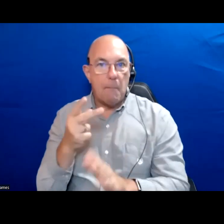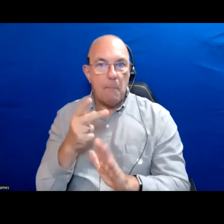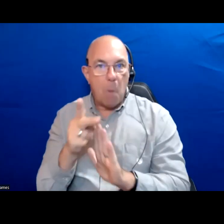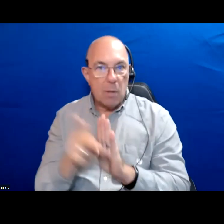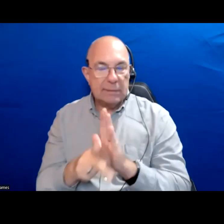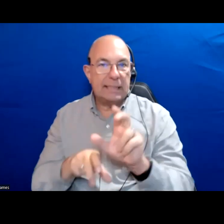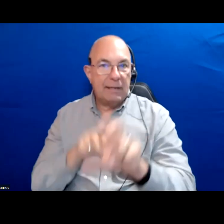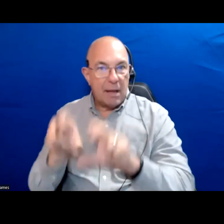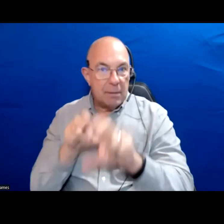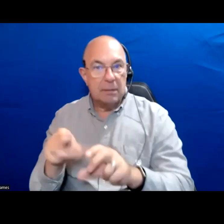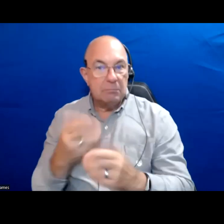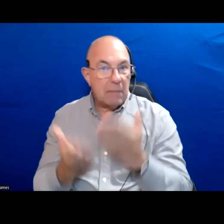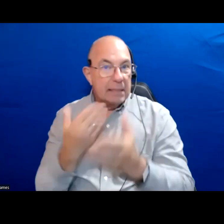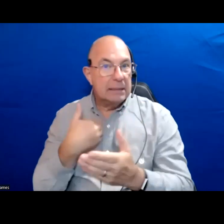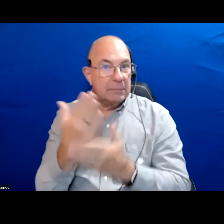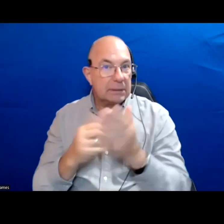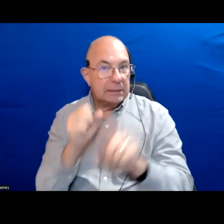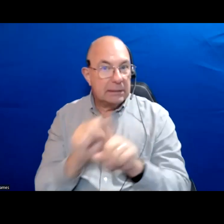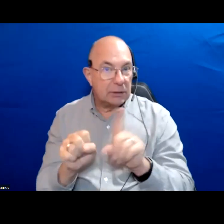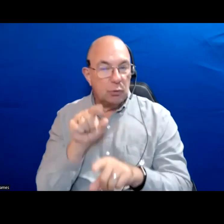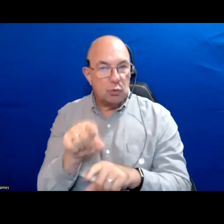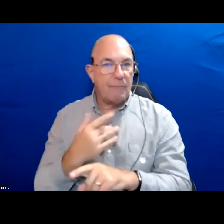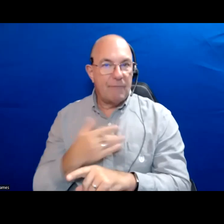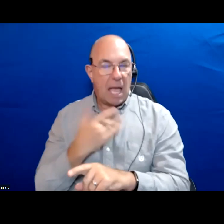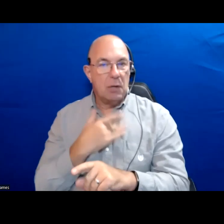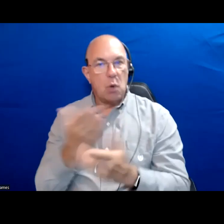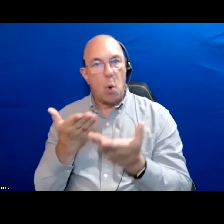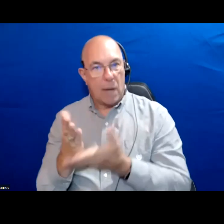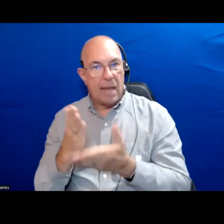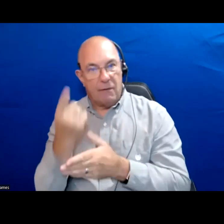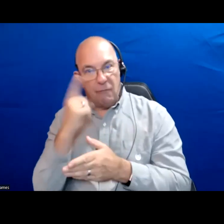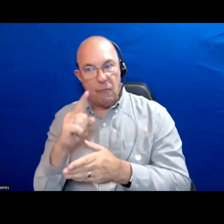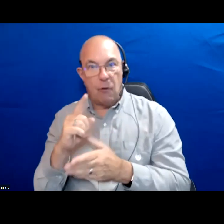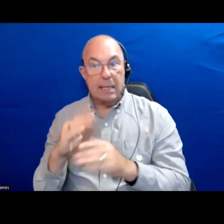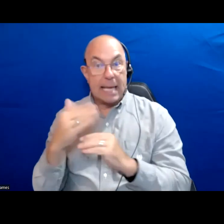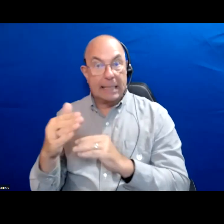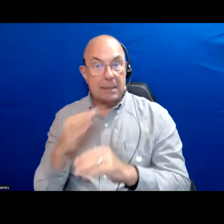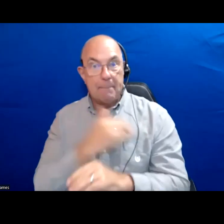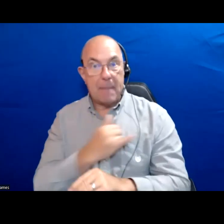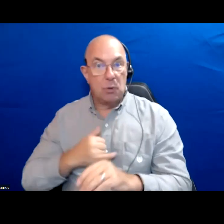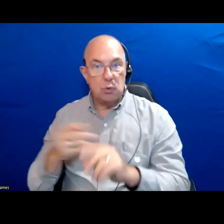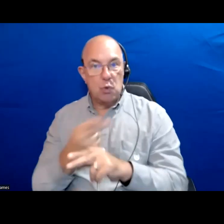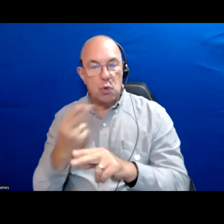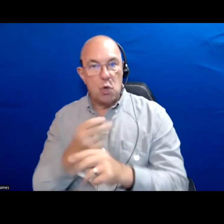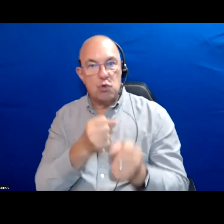Are there situations where you think it would be okay for the next mayor to use the strong mayor powers?